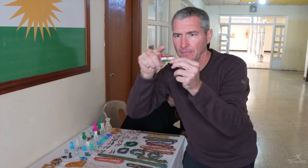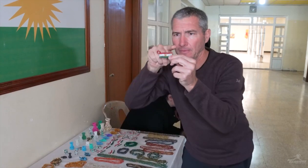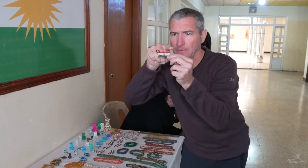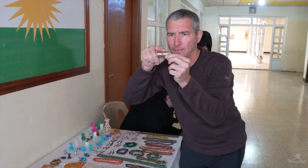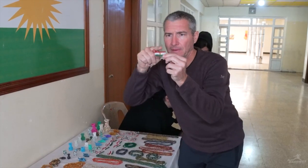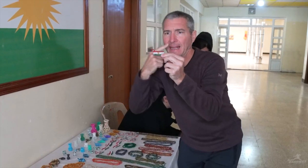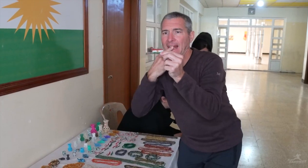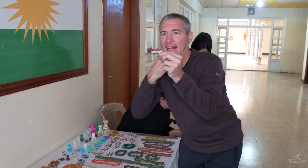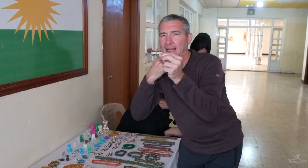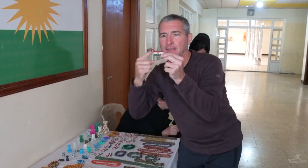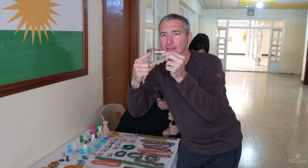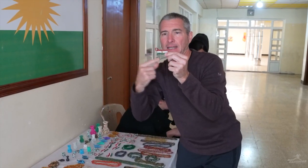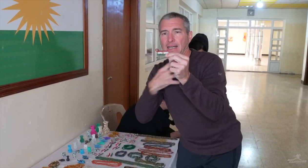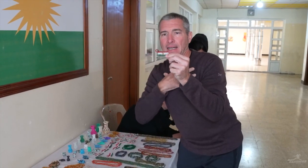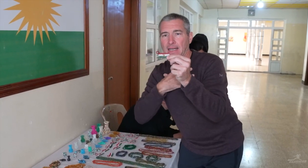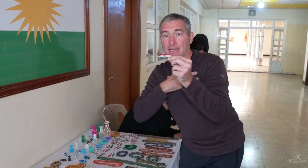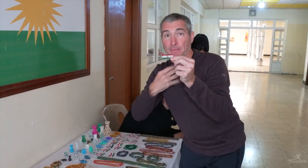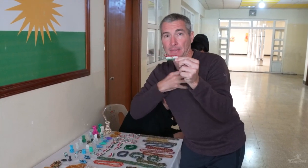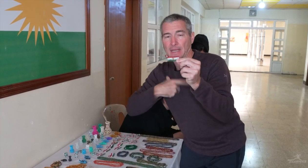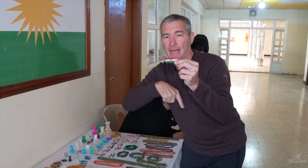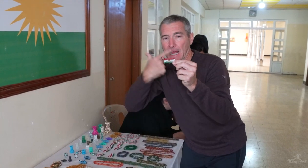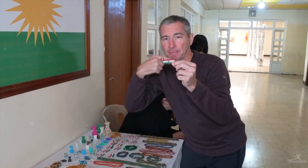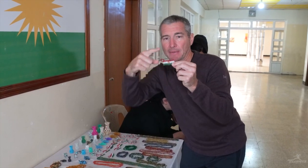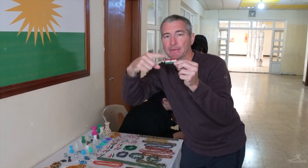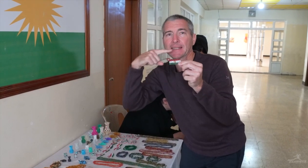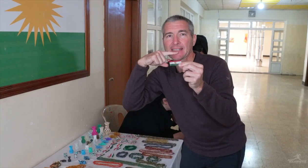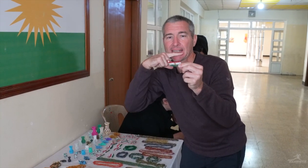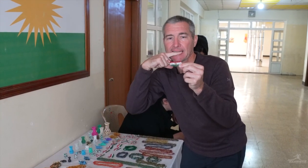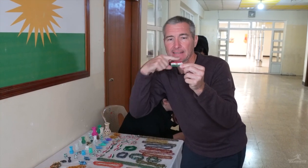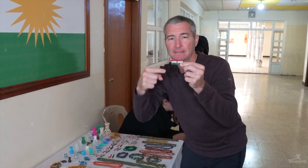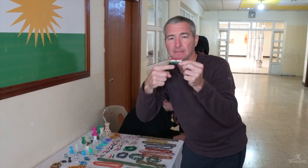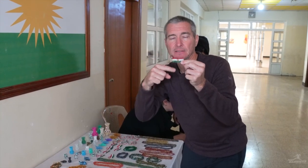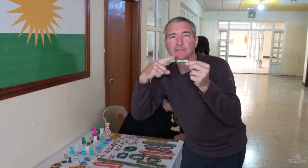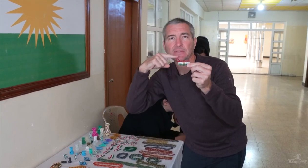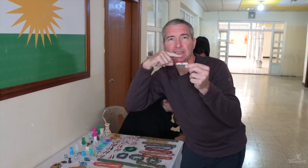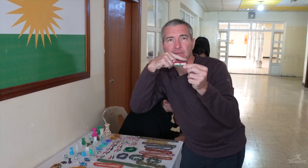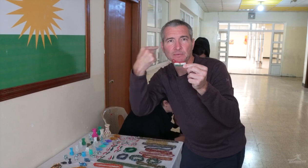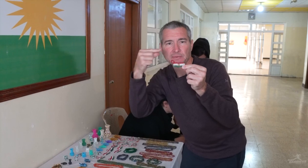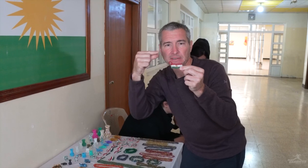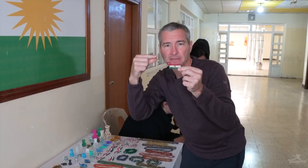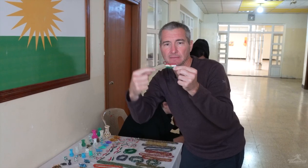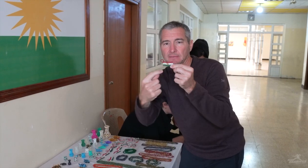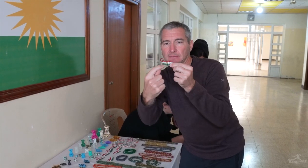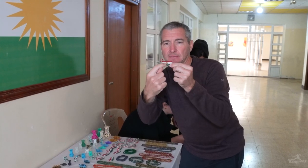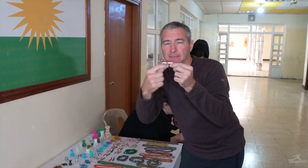Red (sign in Arabic) White (sign in Arabic) Green (sign in Arabic)